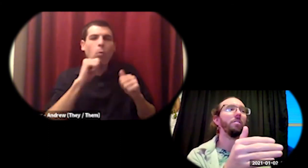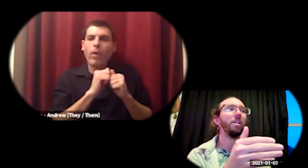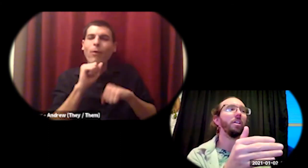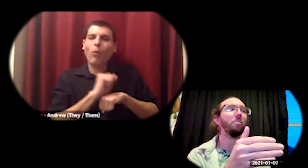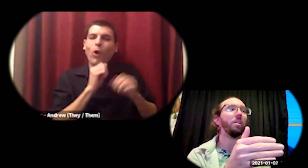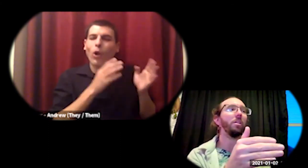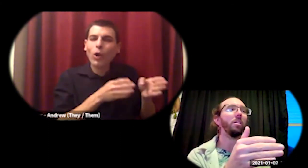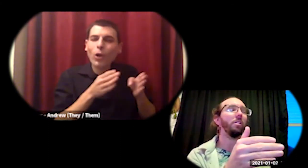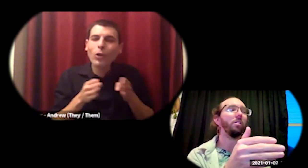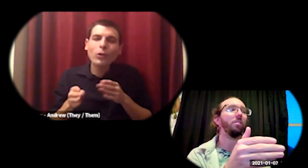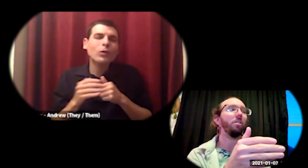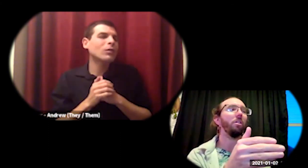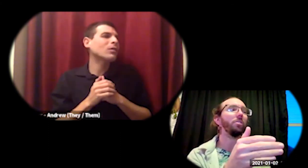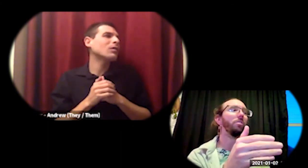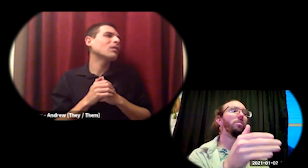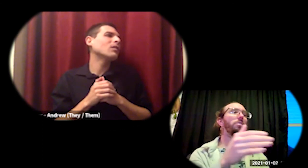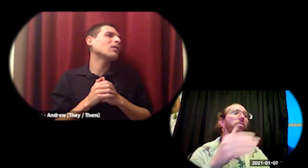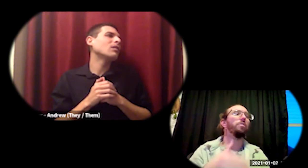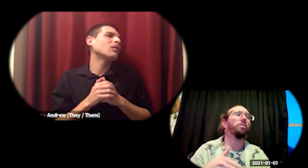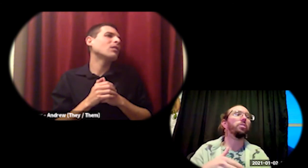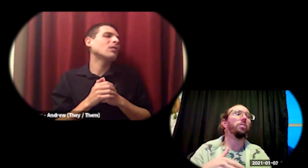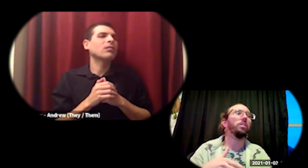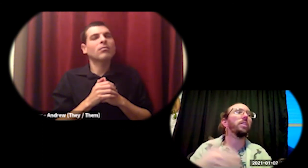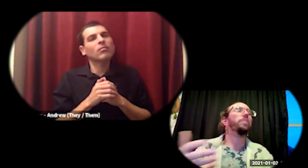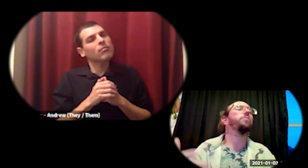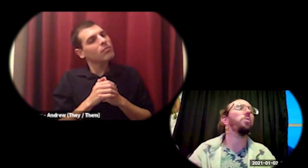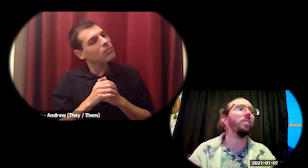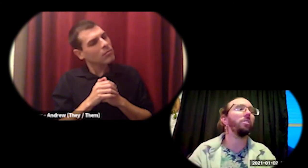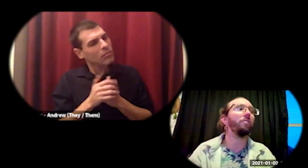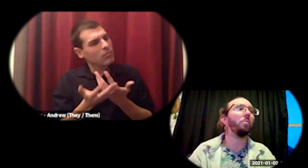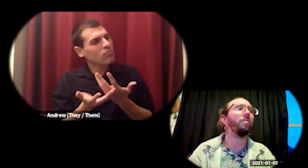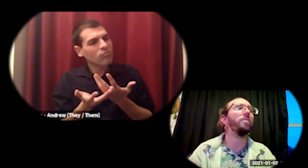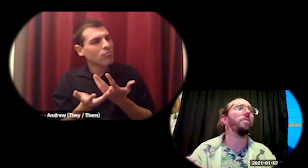they can be also you know if there's less of a motivation for profit then